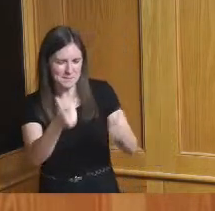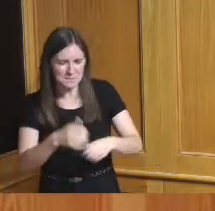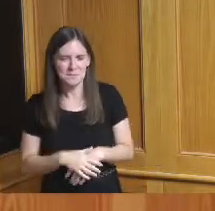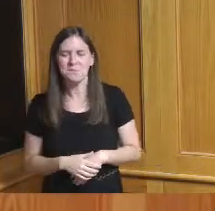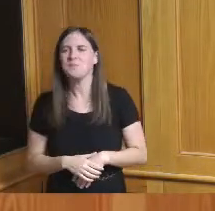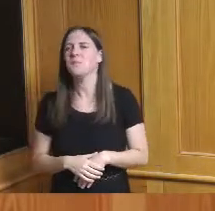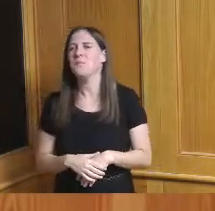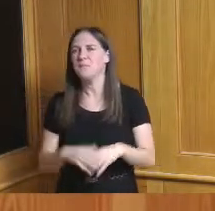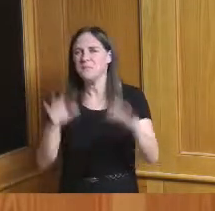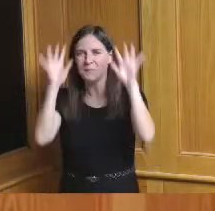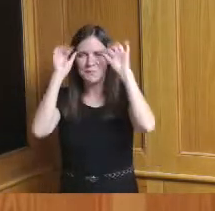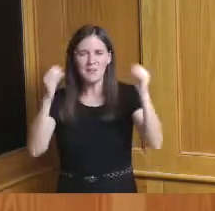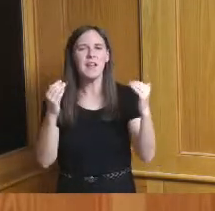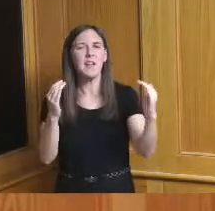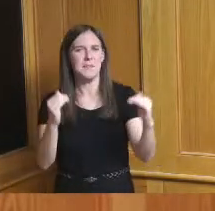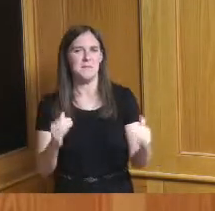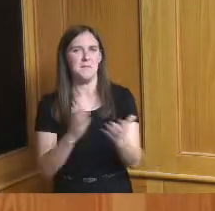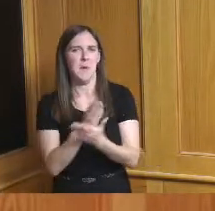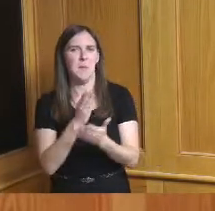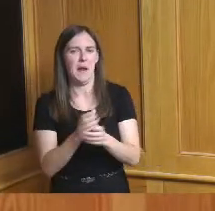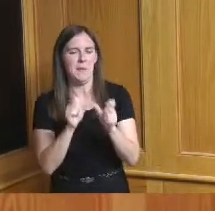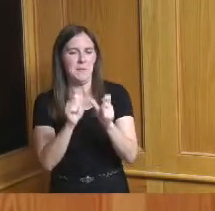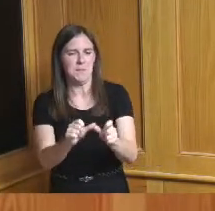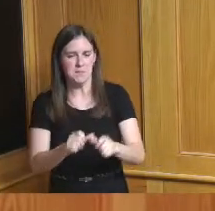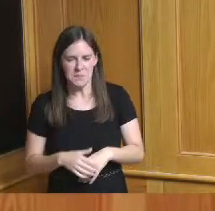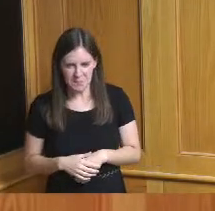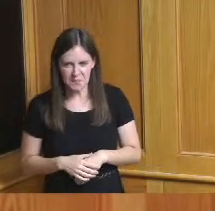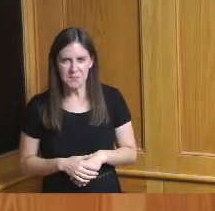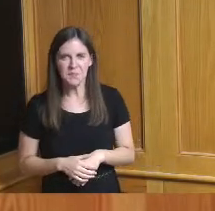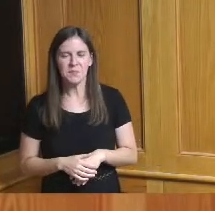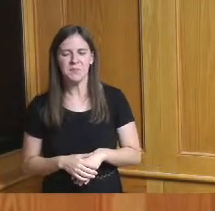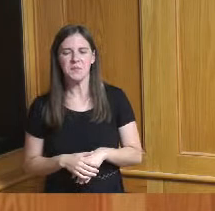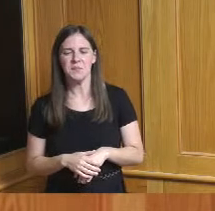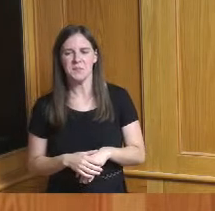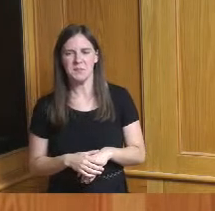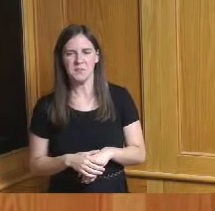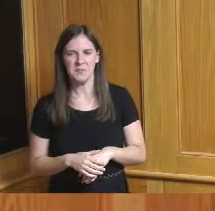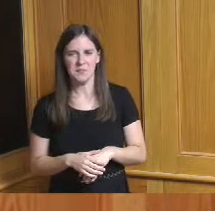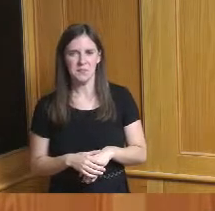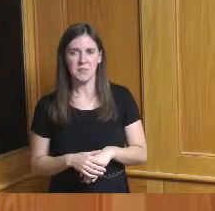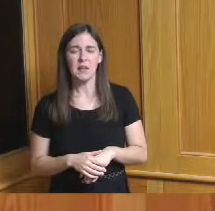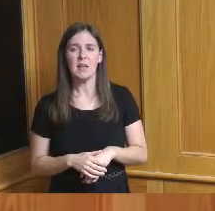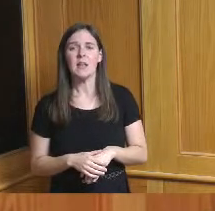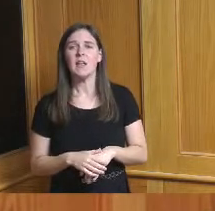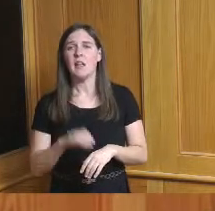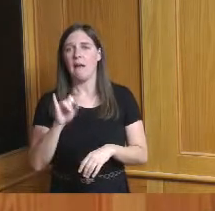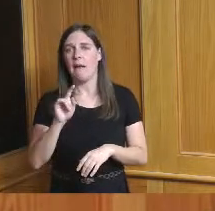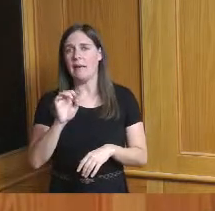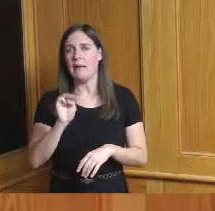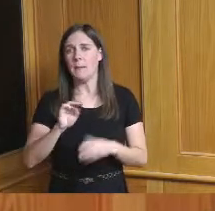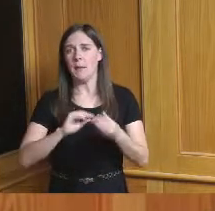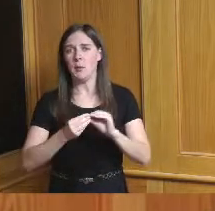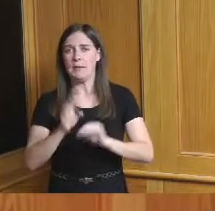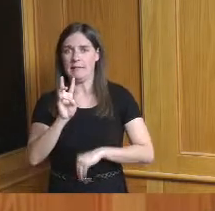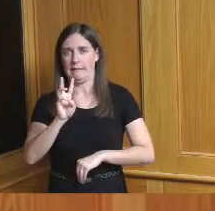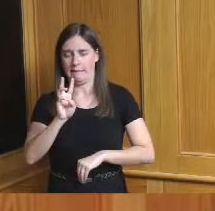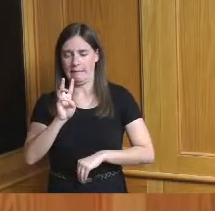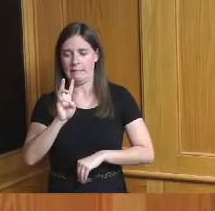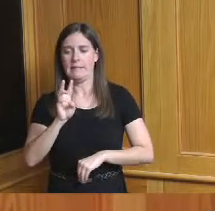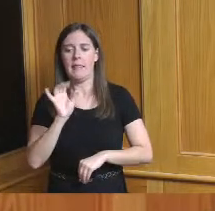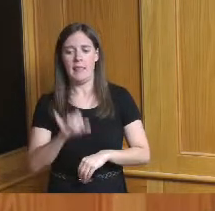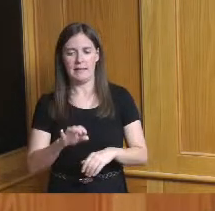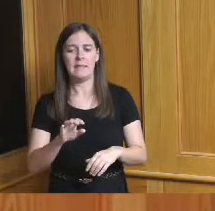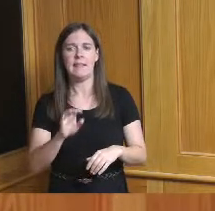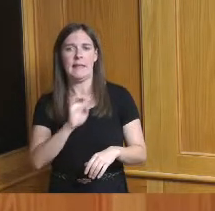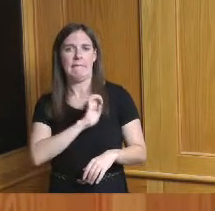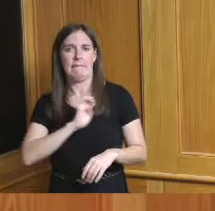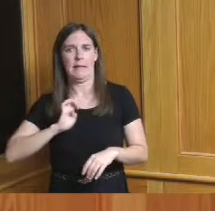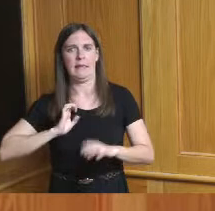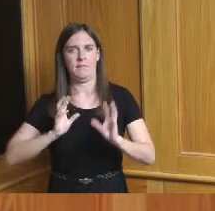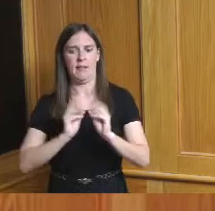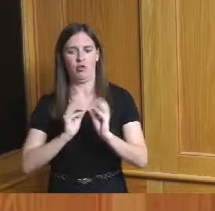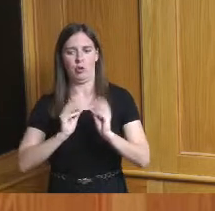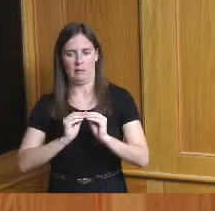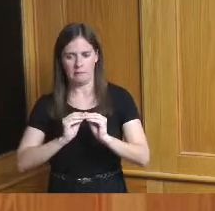all righty let's move forward we have item number six which is executive session and before we I